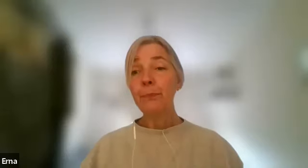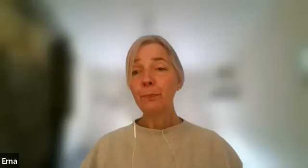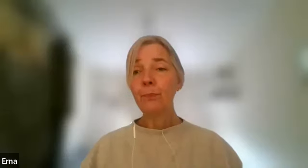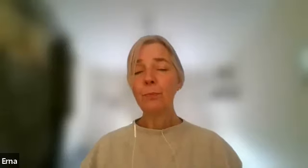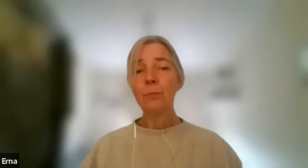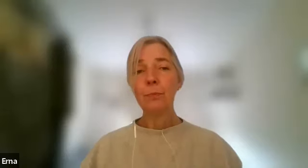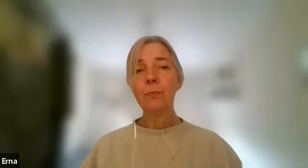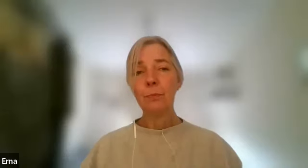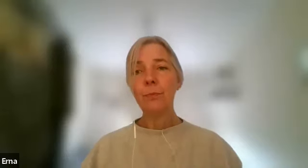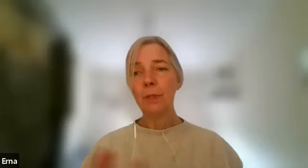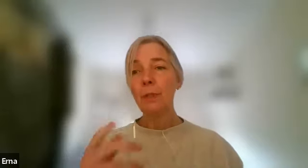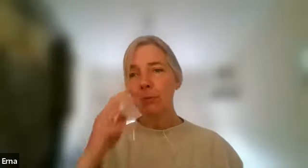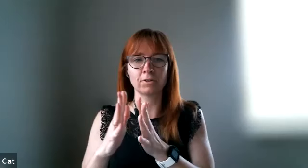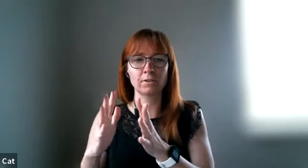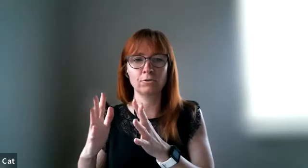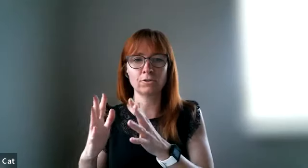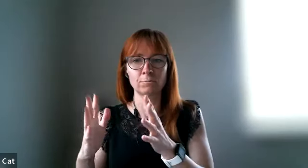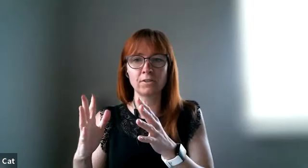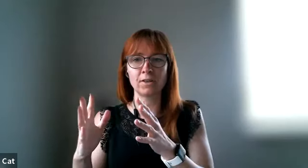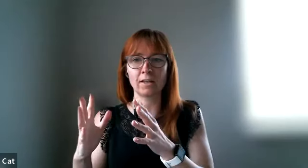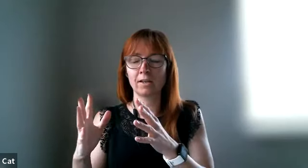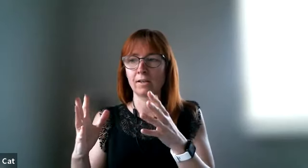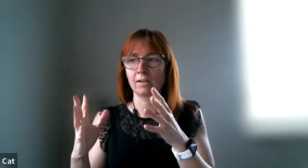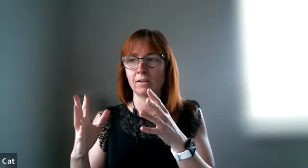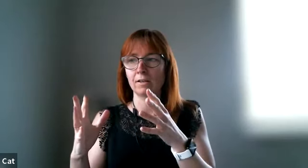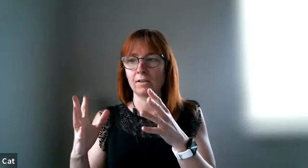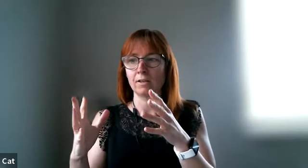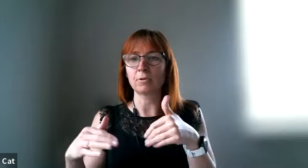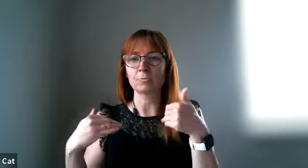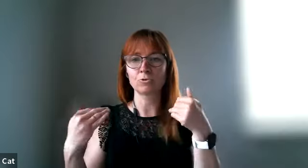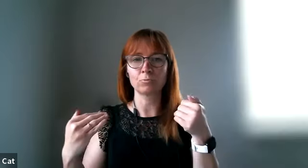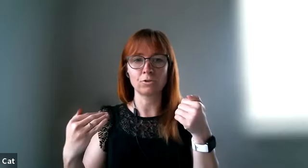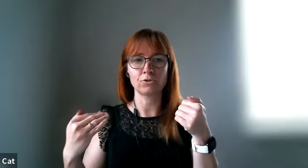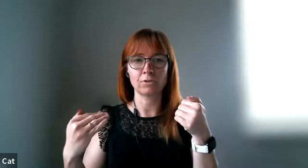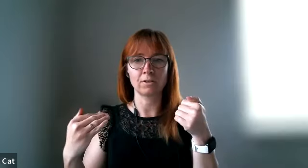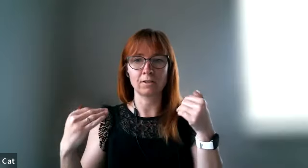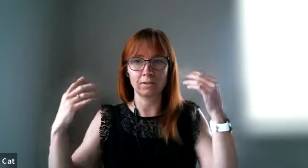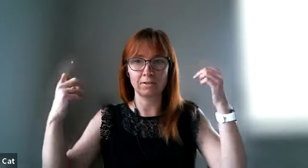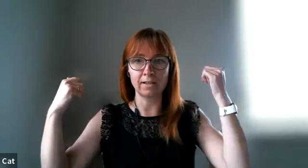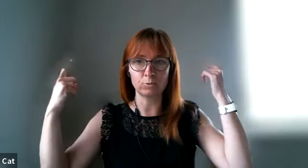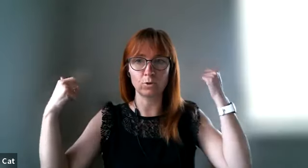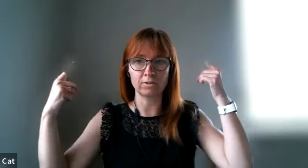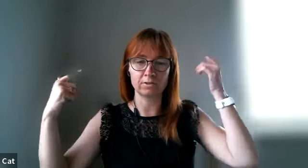language and that was his point it could just be that it becomes too much and then that's what's